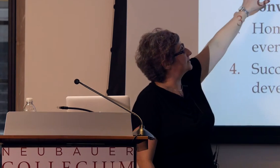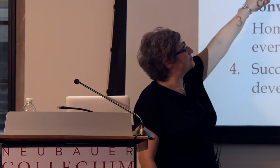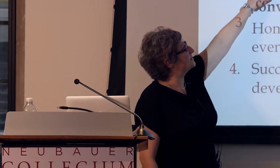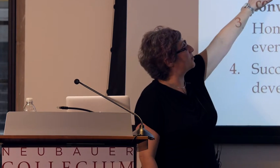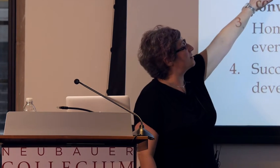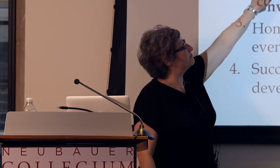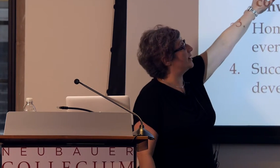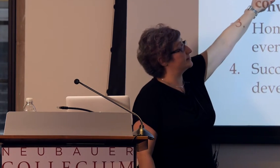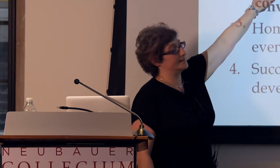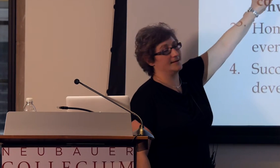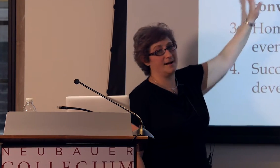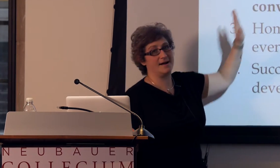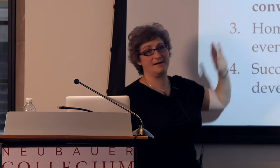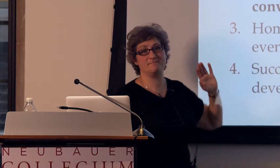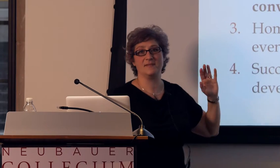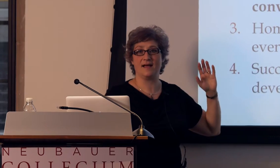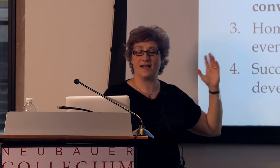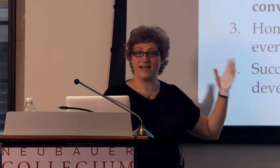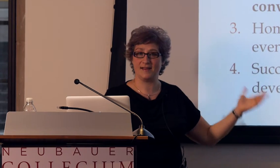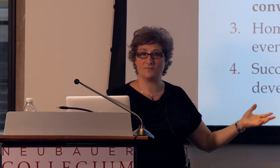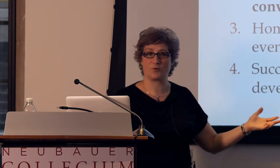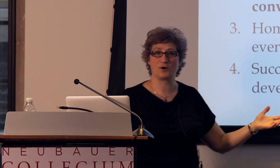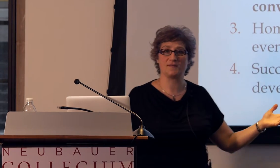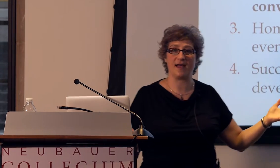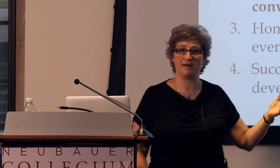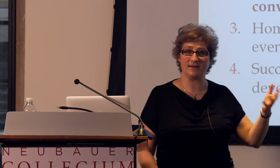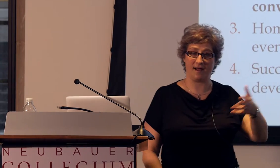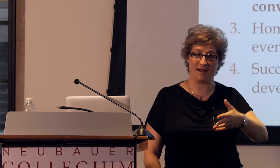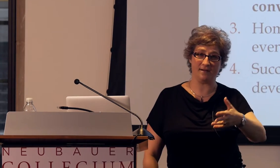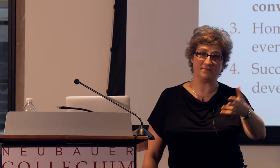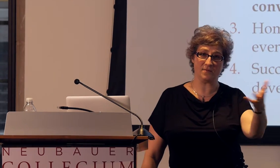I skipped this part, but in work that Susan and Diane